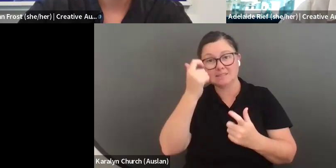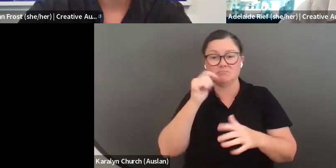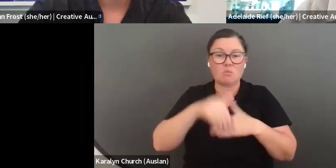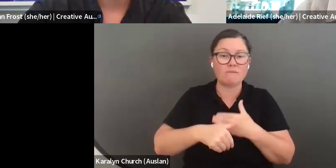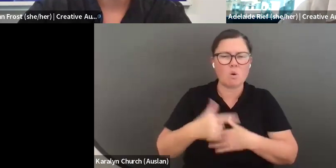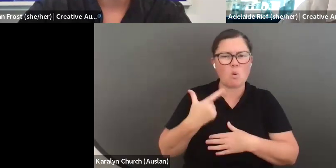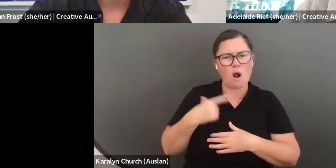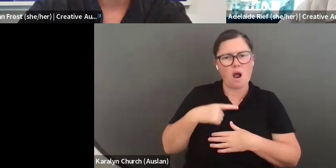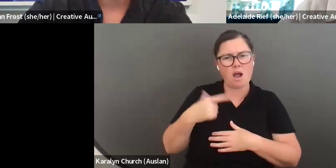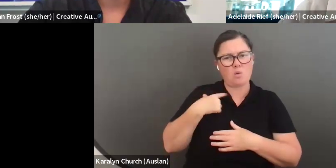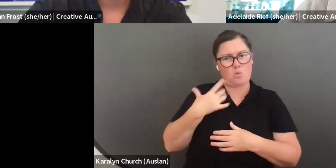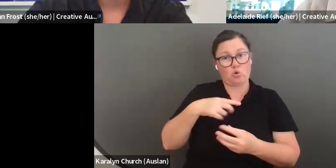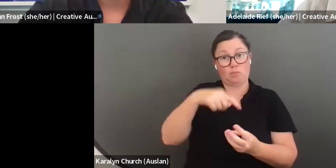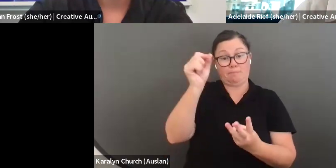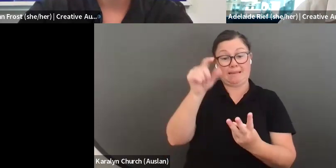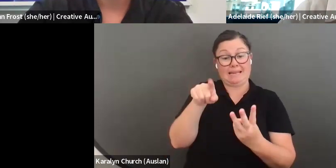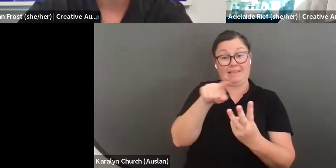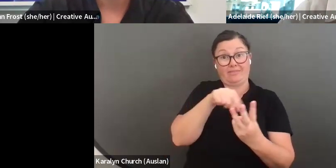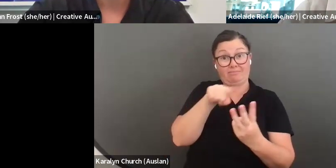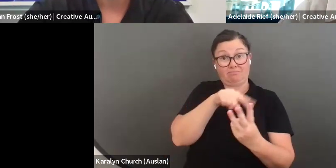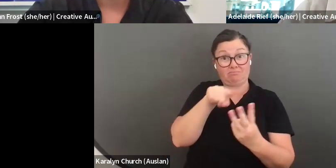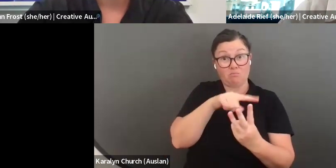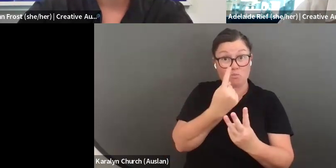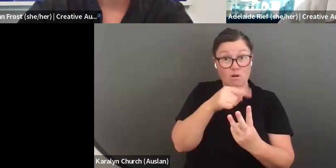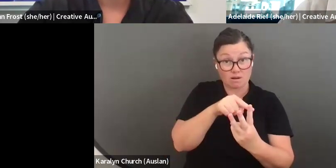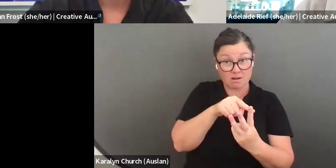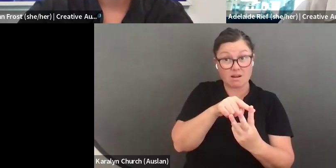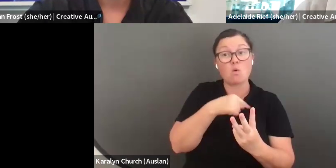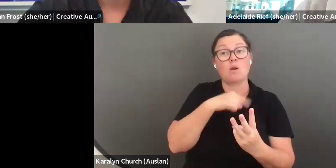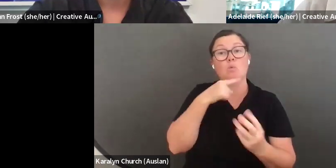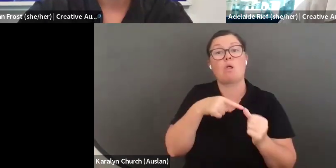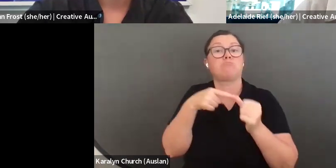not quite sure, again, which one you want to choose. Please feel free to send